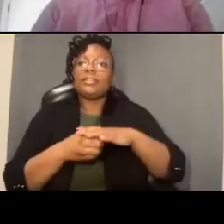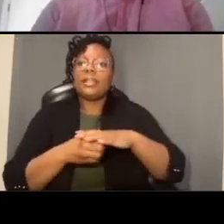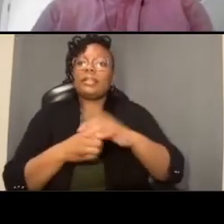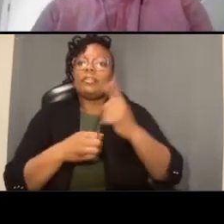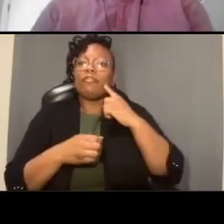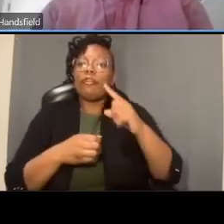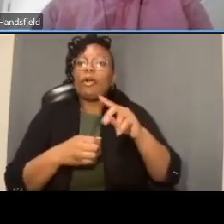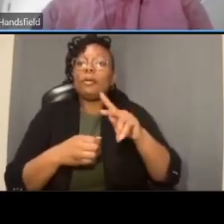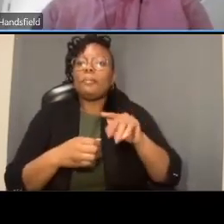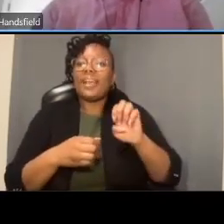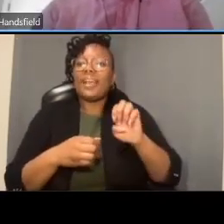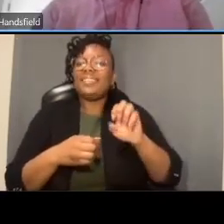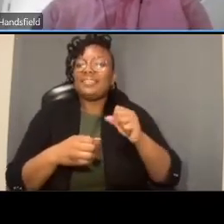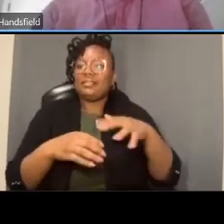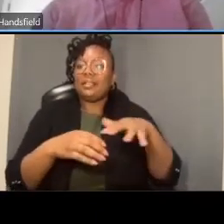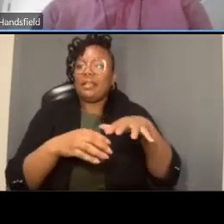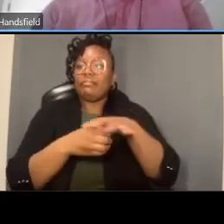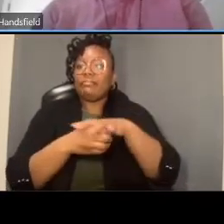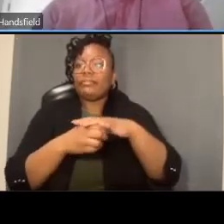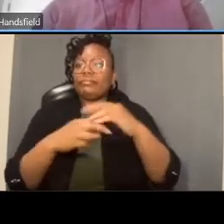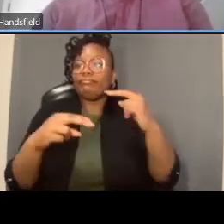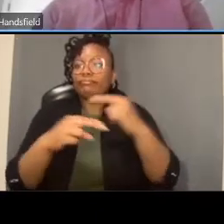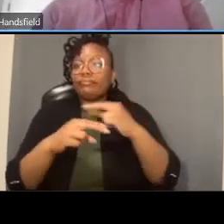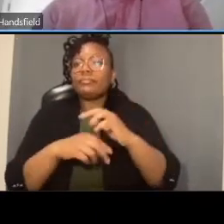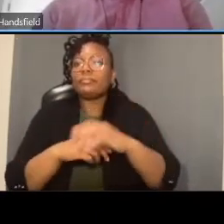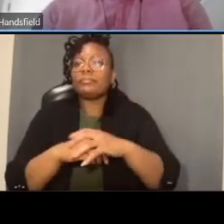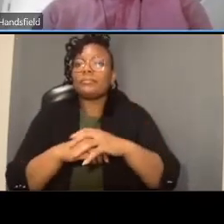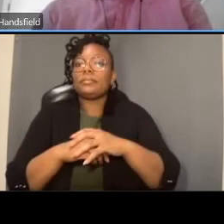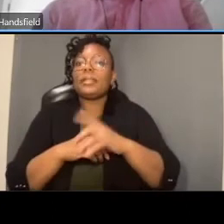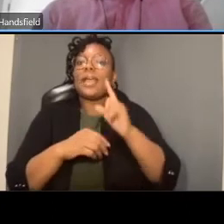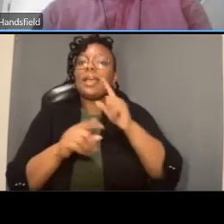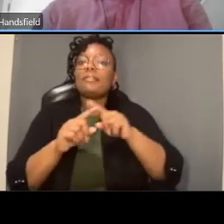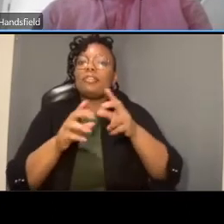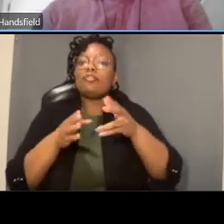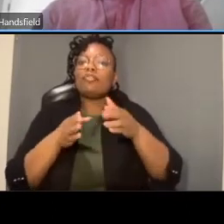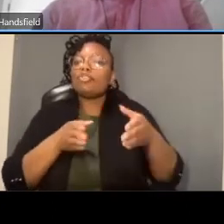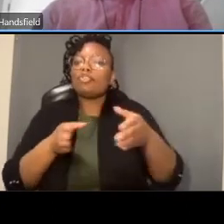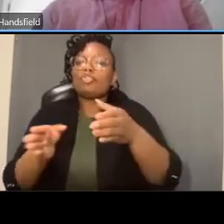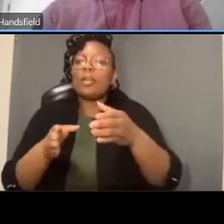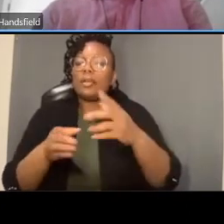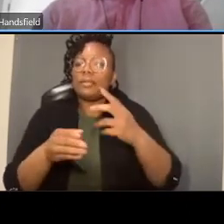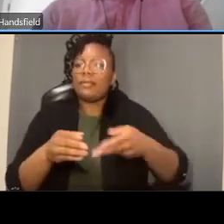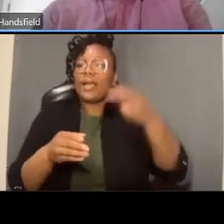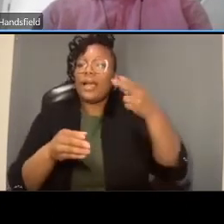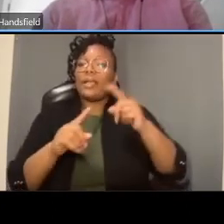facilities go 15th as the highest we've built that one in about five different increments